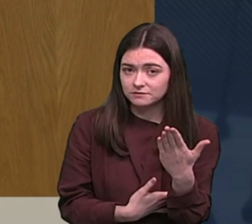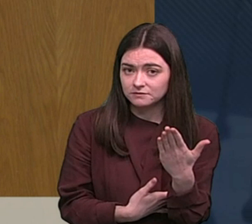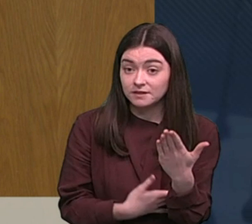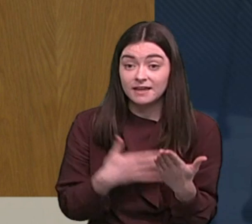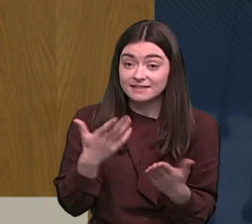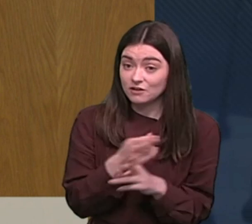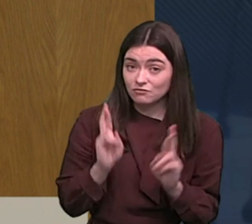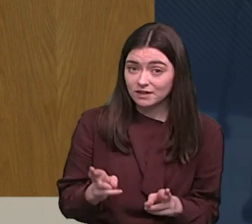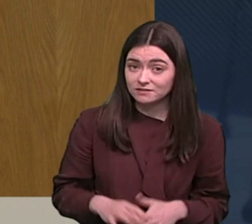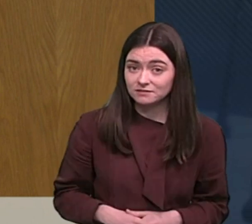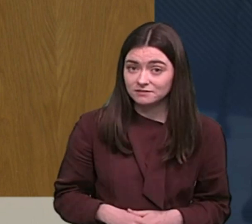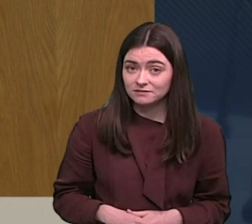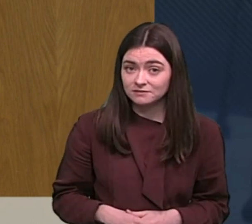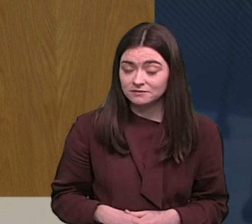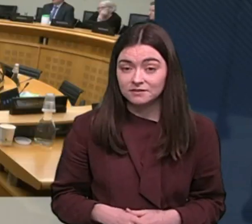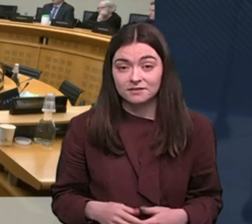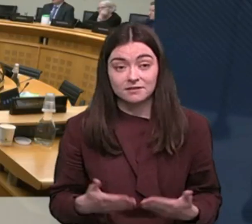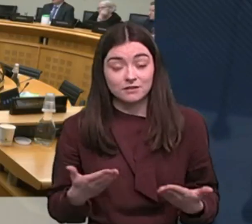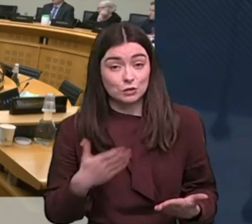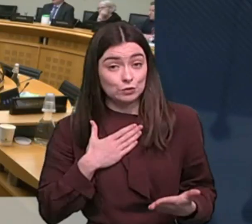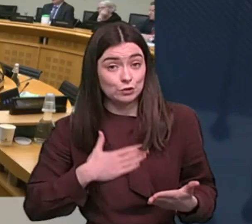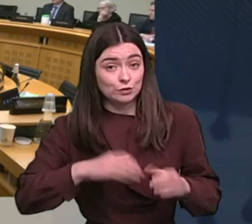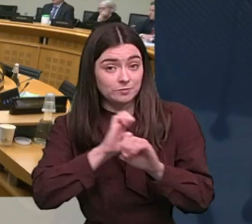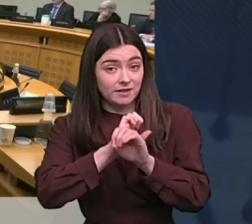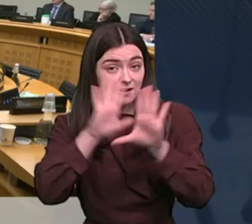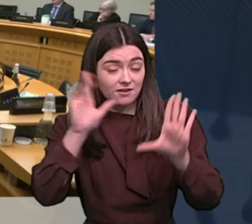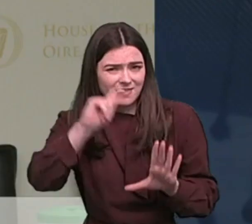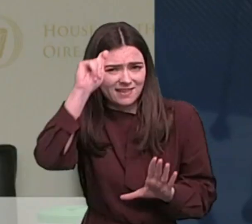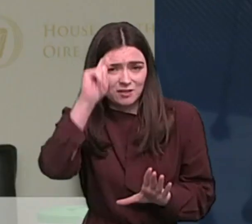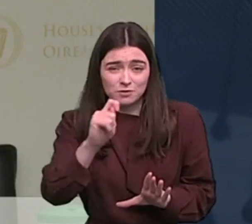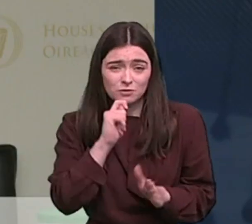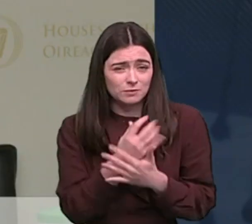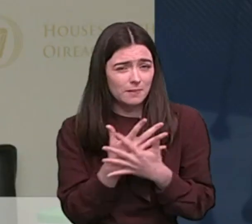Is that not the case? So, just to be clear - I think you've been told lots of things by the